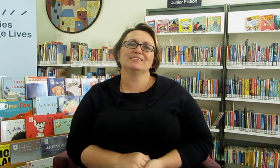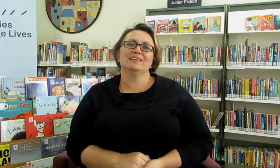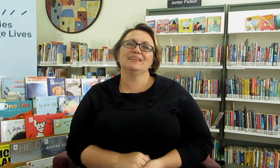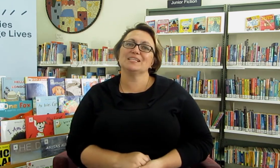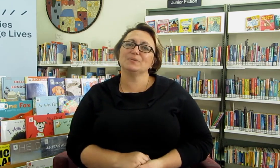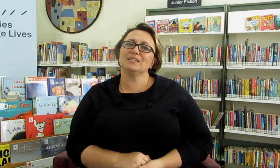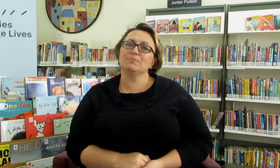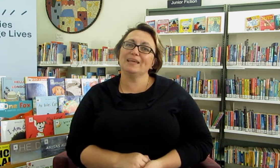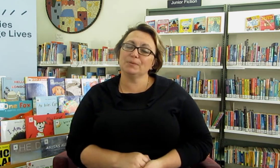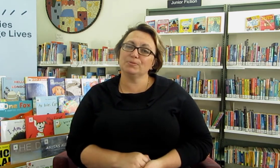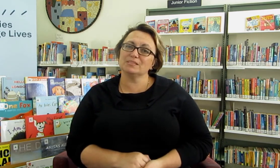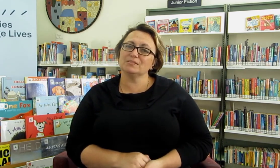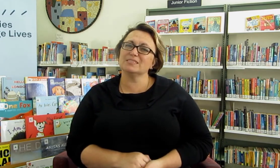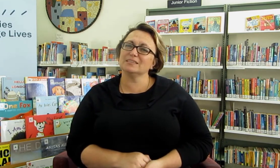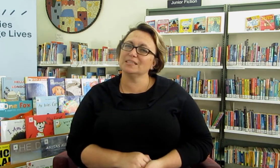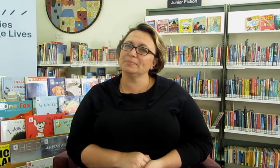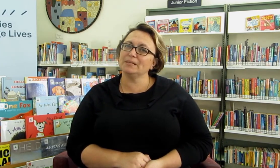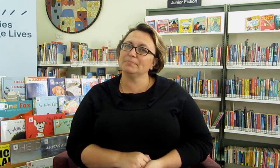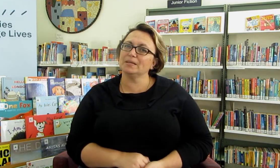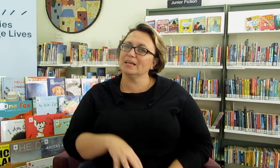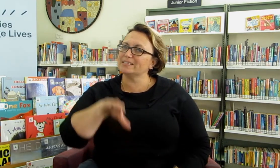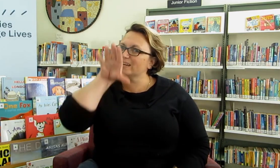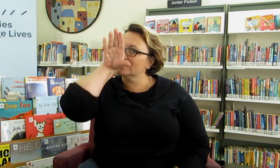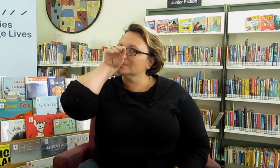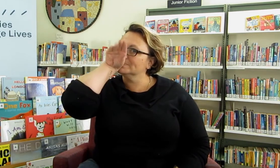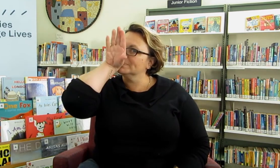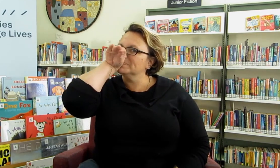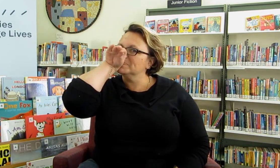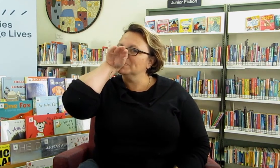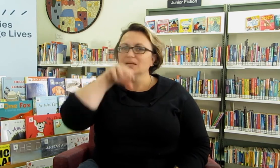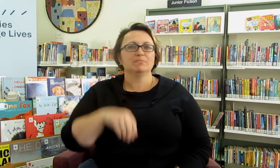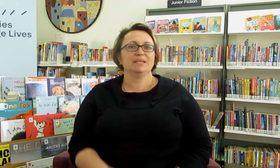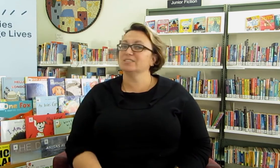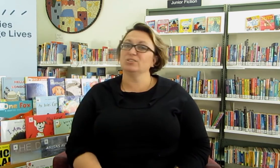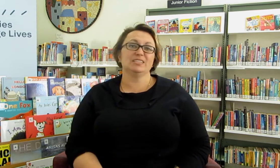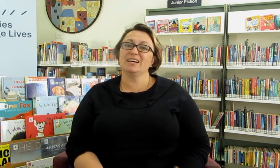the next one is platypus it looks a little bit like duck. But it's not a duck.